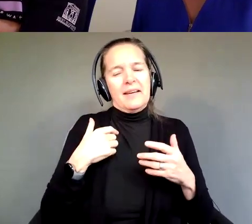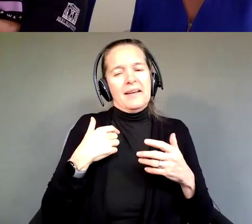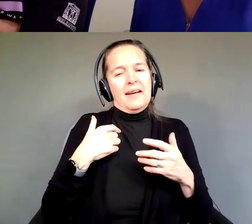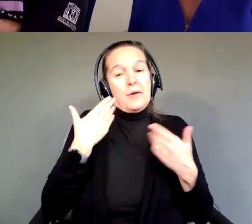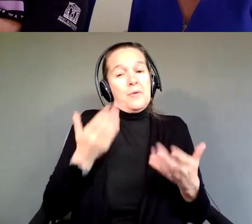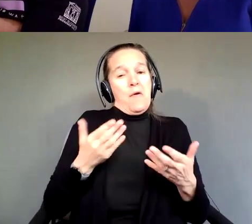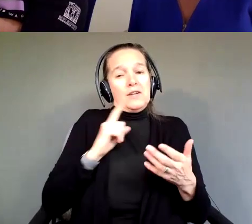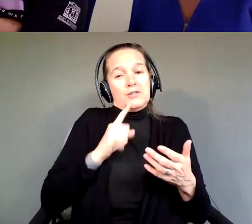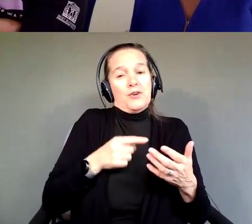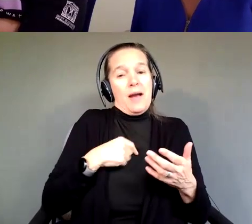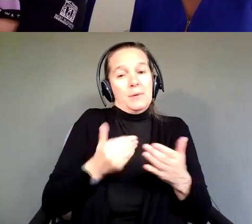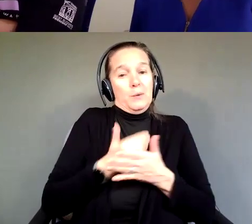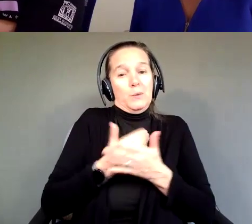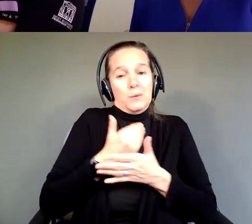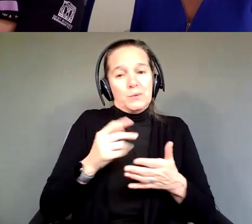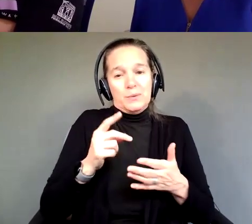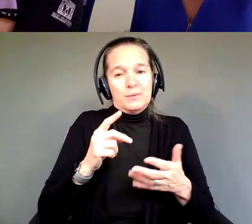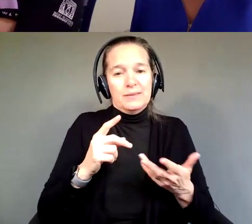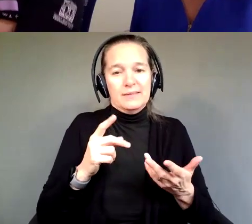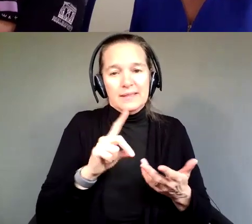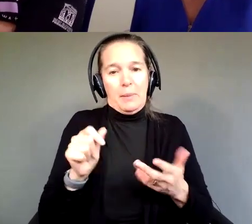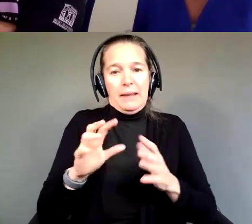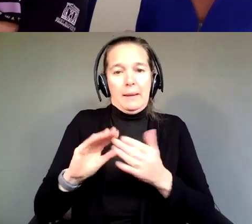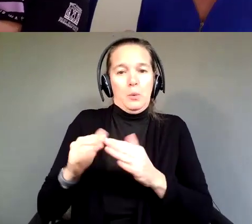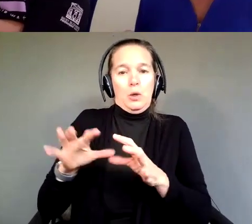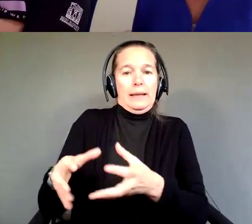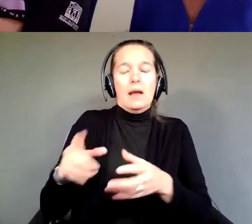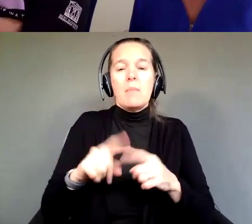But for Supported Decision Making, you know,